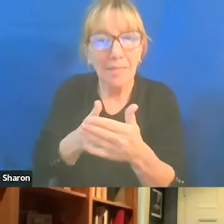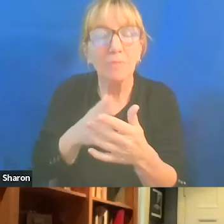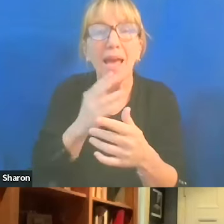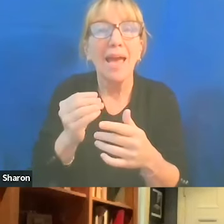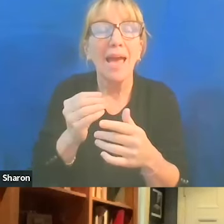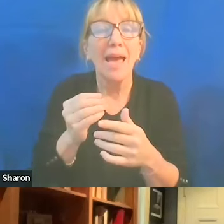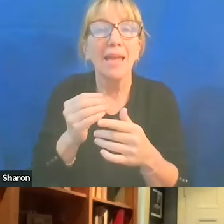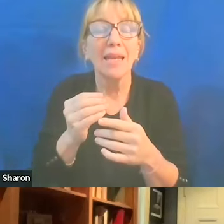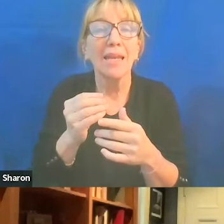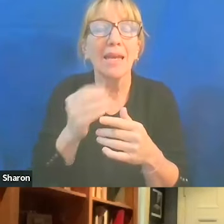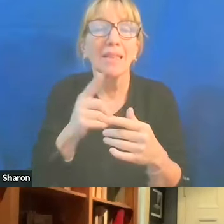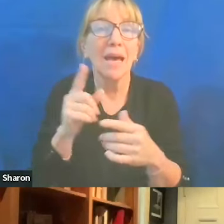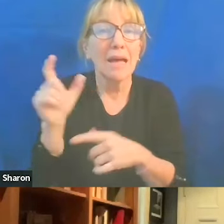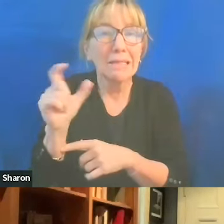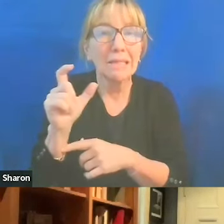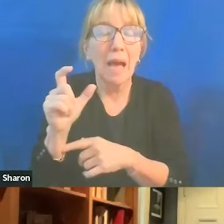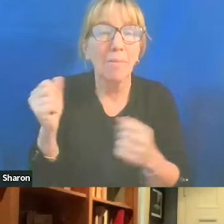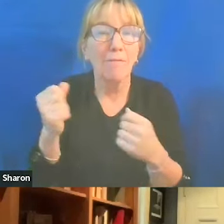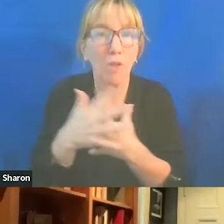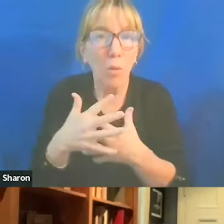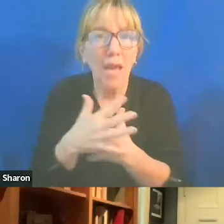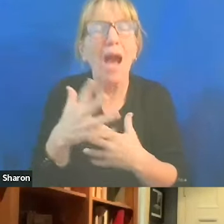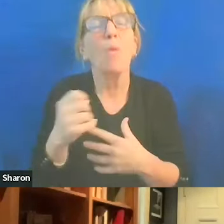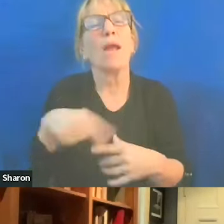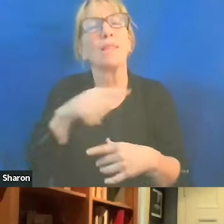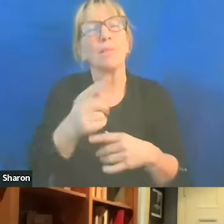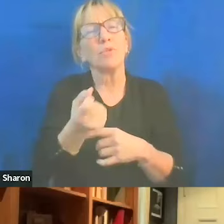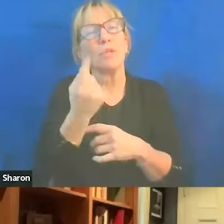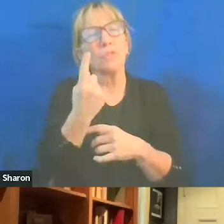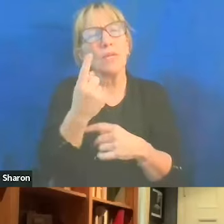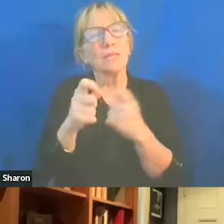I wanted them to understand precisely how hatred works.